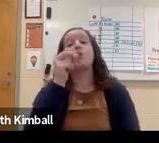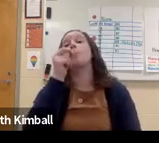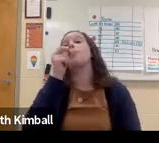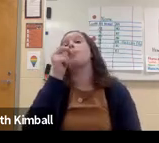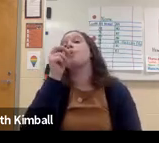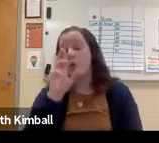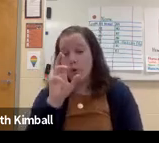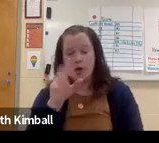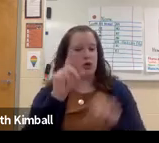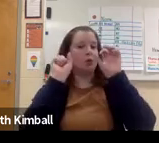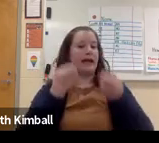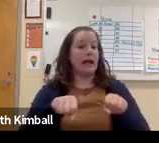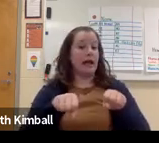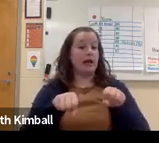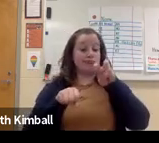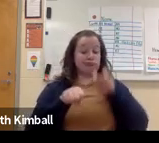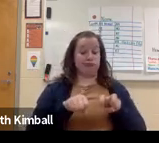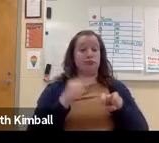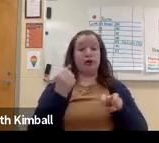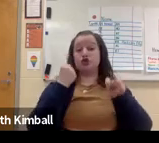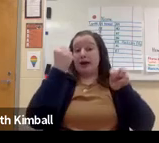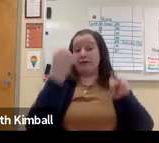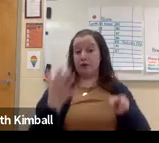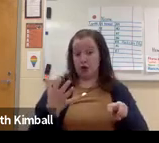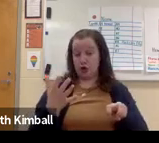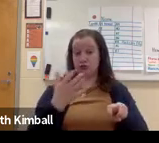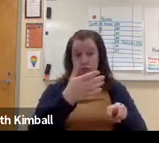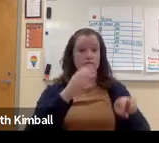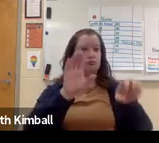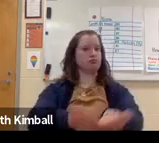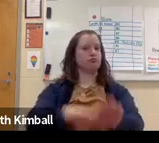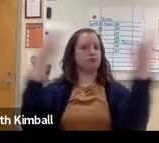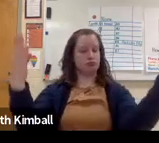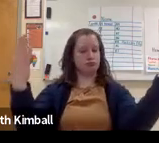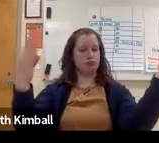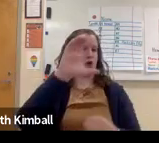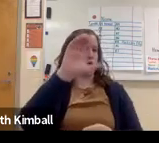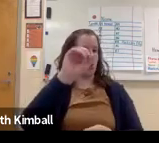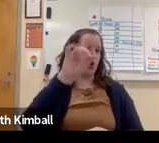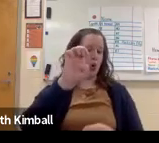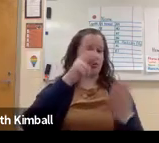not knowing how to do it. That gives them an opportunity to either work it out,